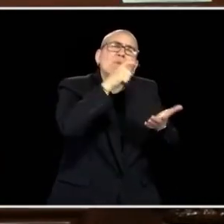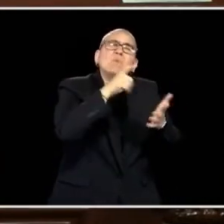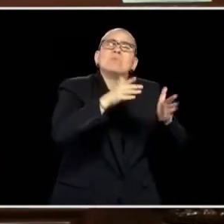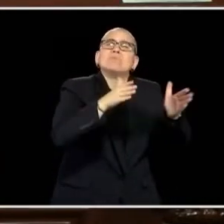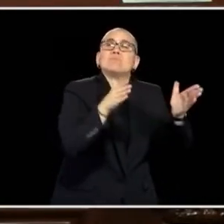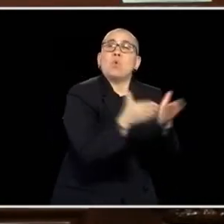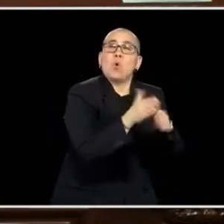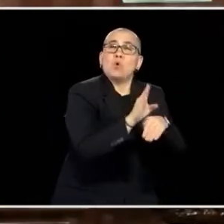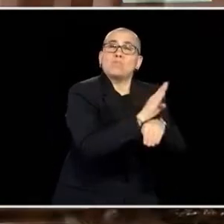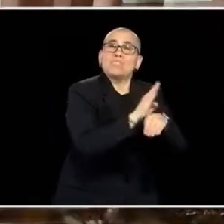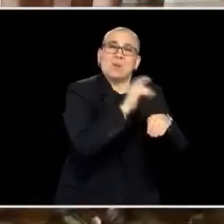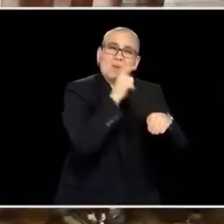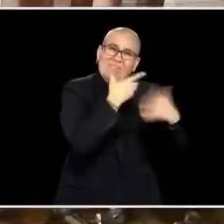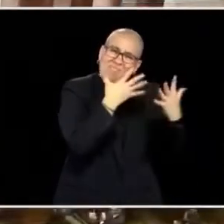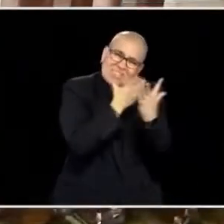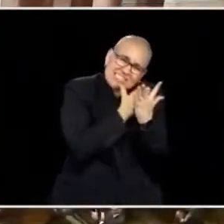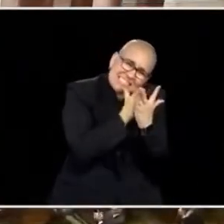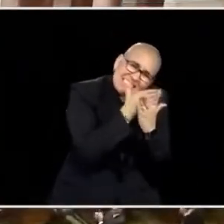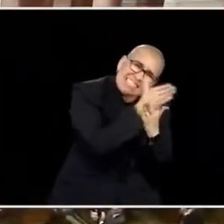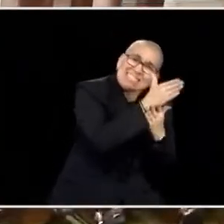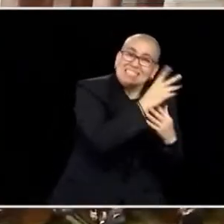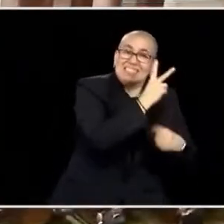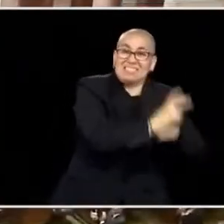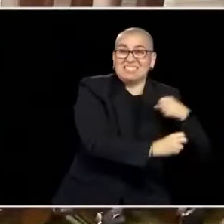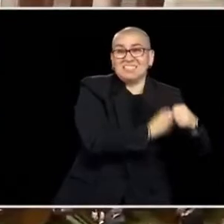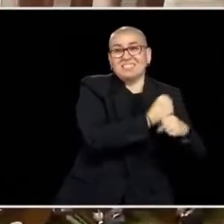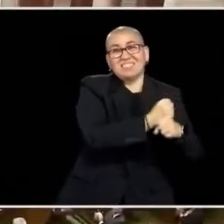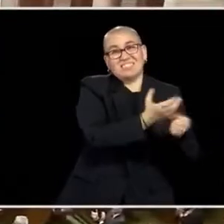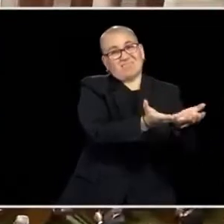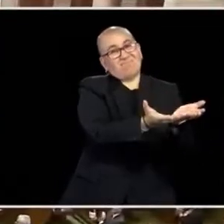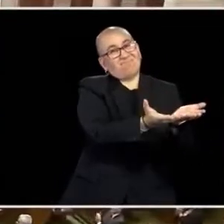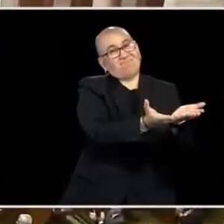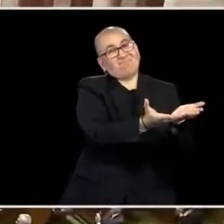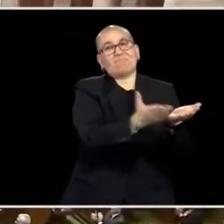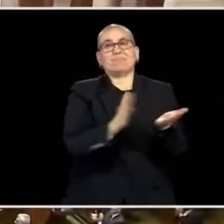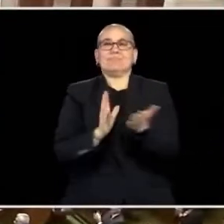I ASK US, LET'S DO THIS NOW, LET'S DO THIS NOW.